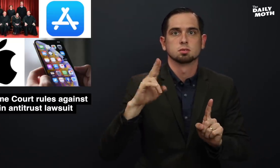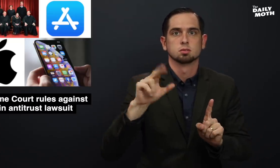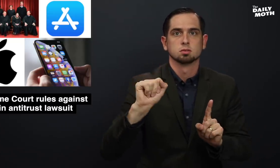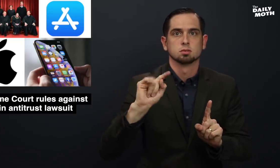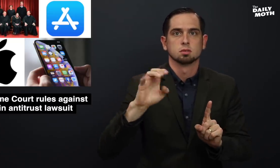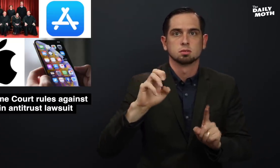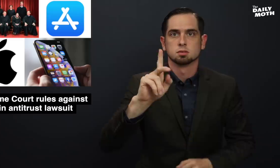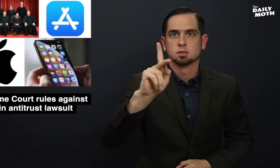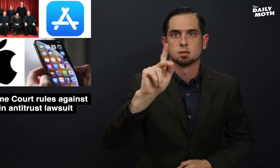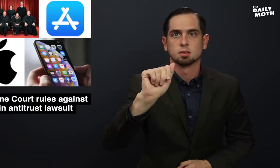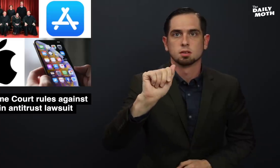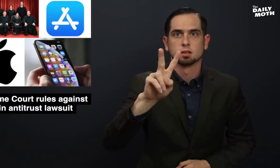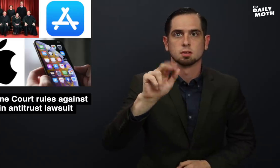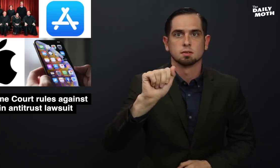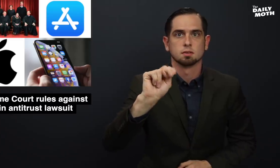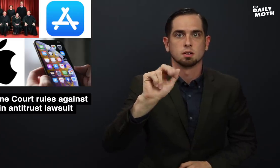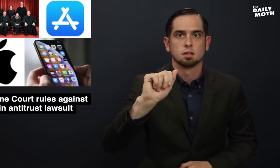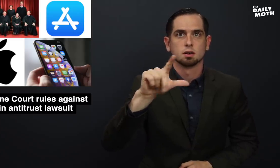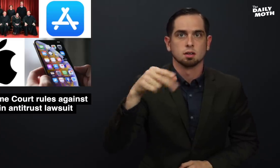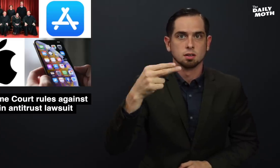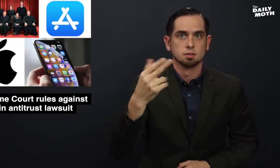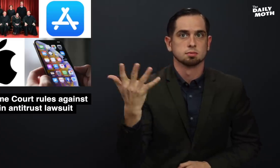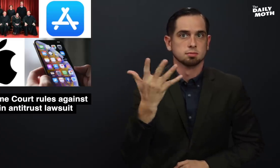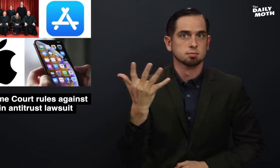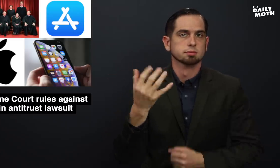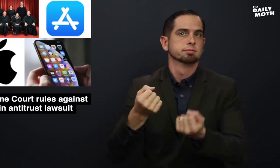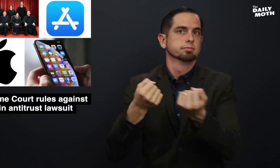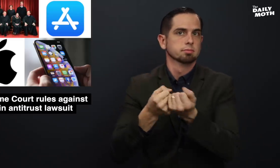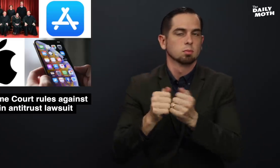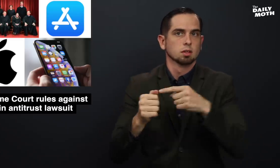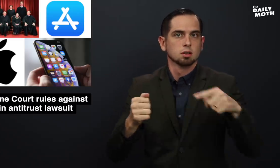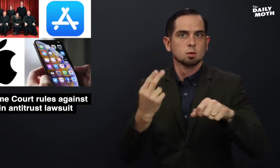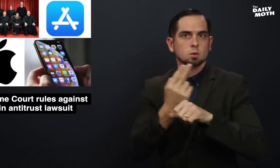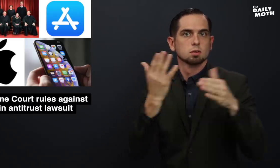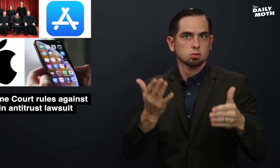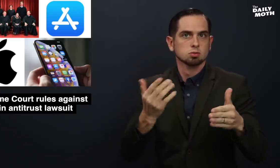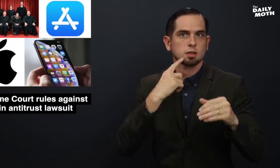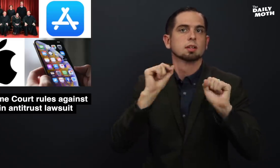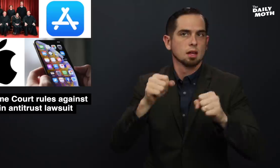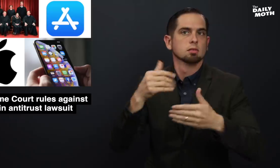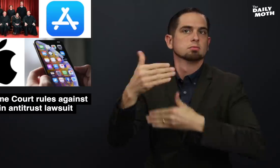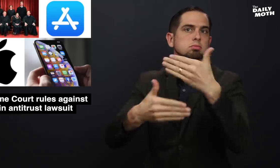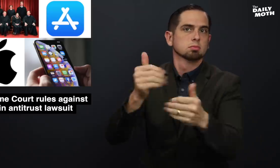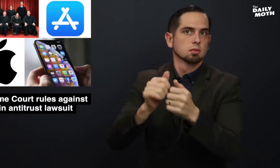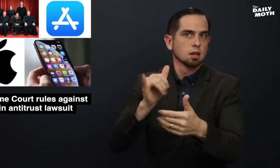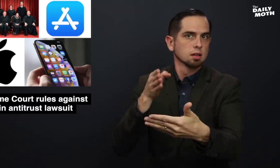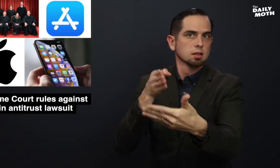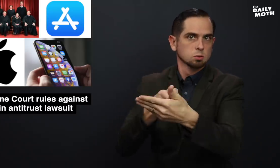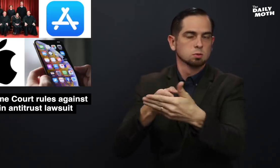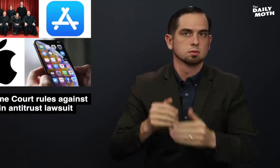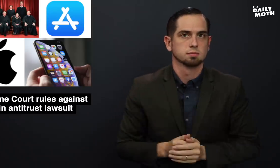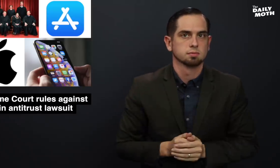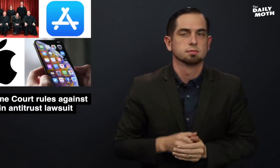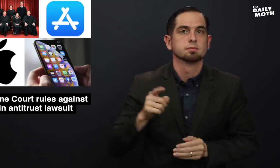Justice Kavanaugh sided with the users.